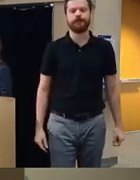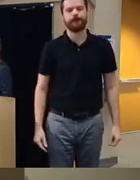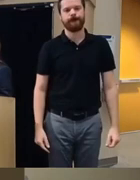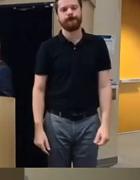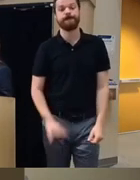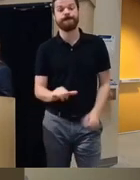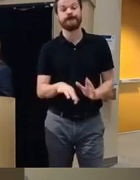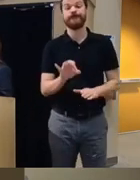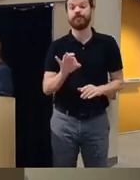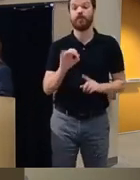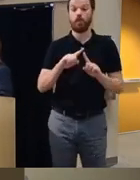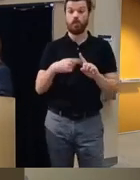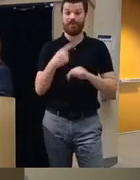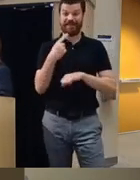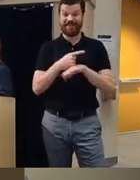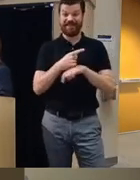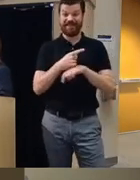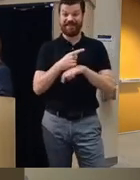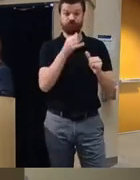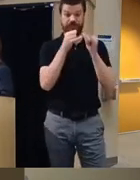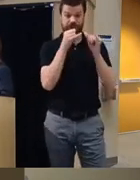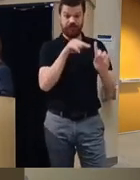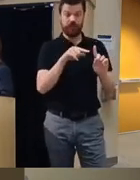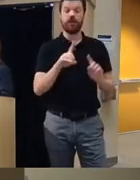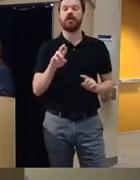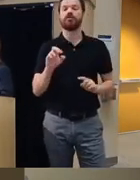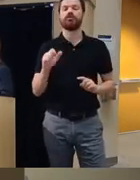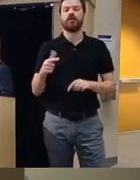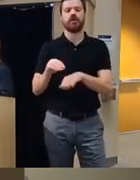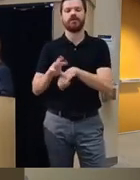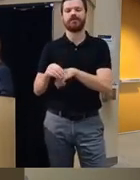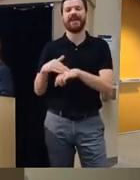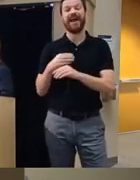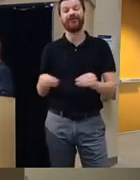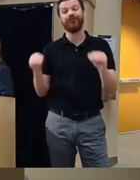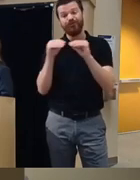days of drinking that the drug counseling group had significantly more episodes of aggressive